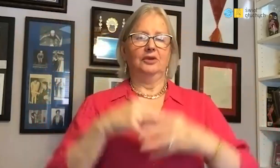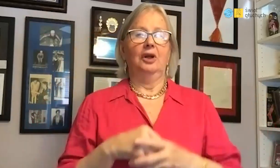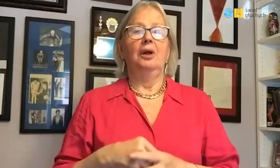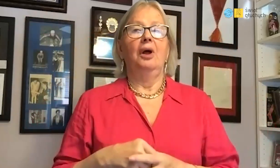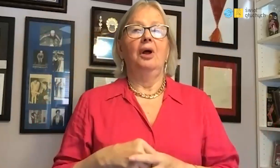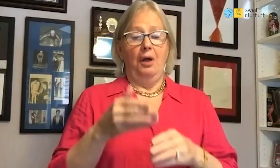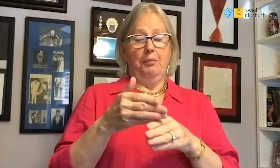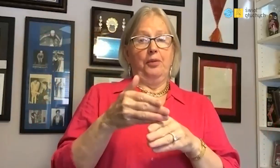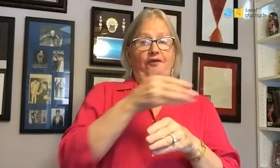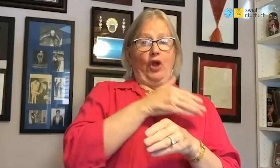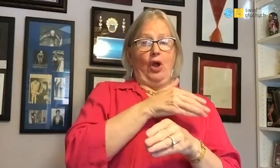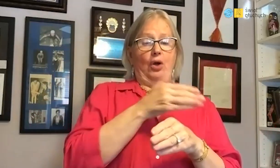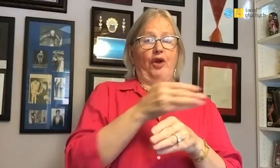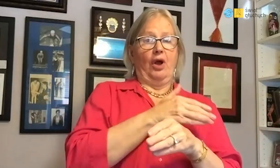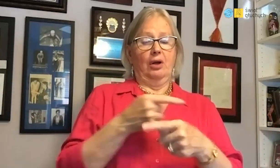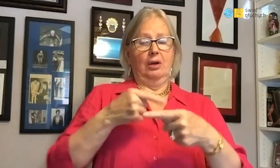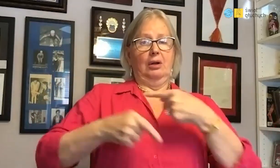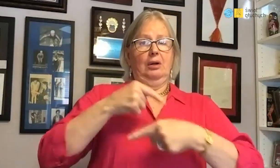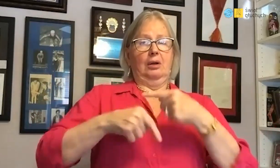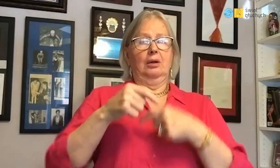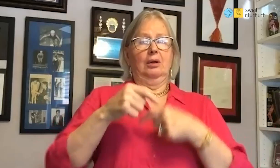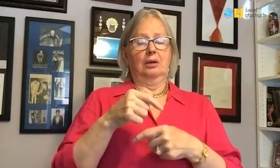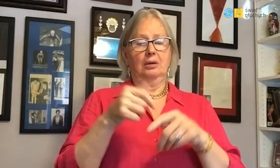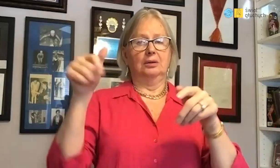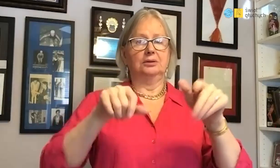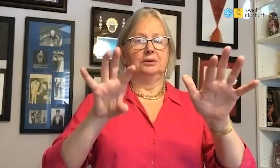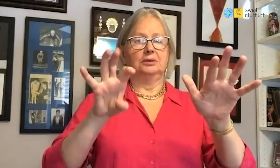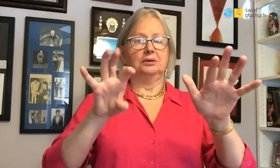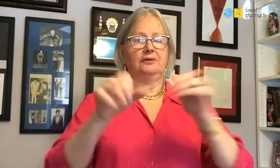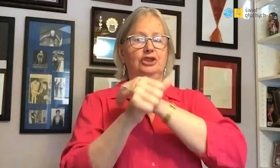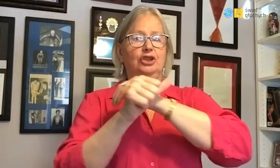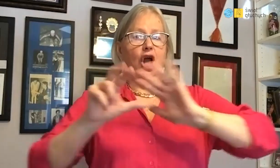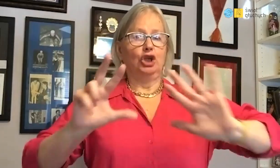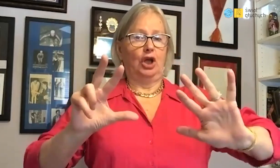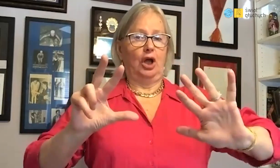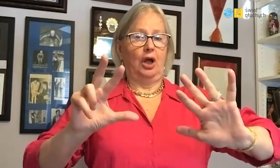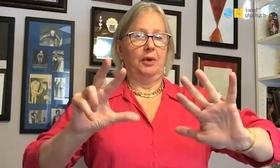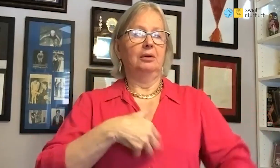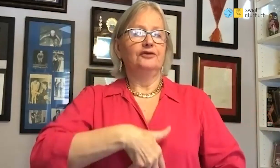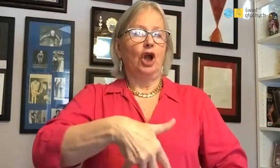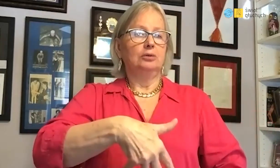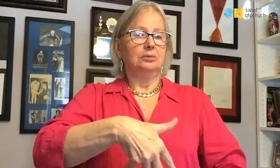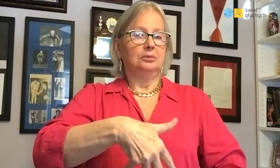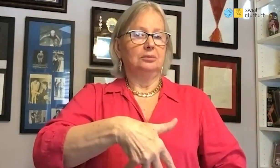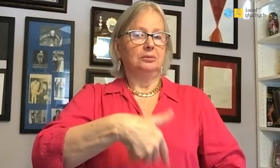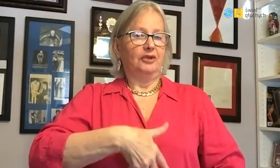It was surprising because a year earlier in 1968 I got pregnant.